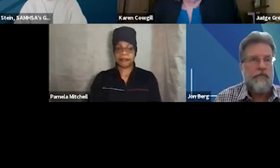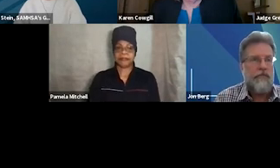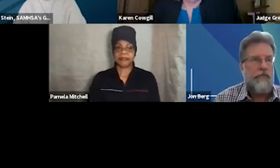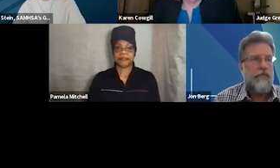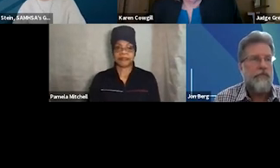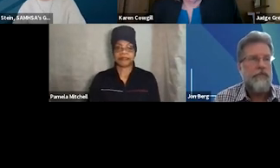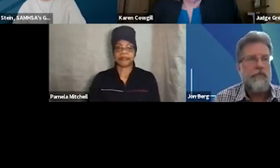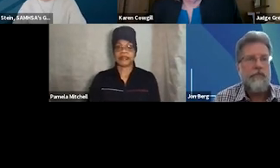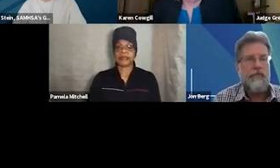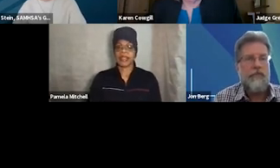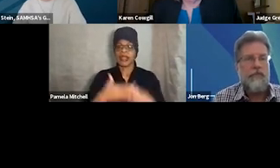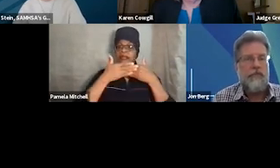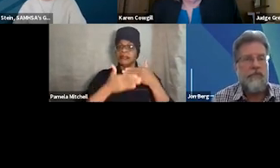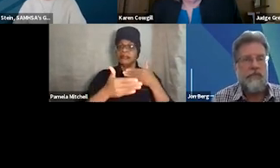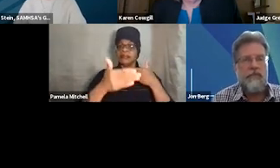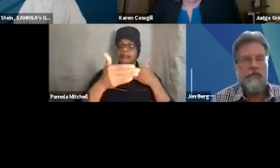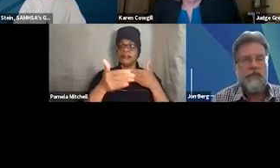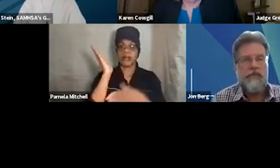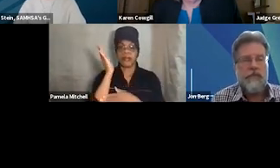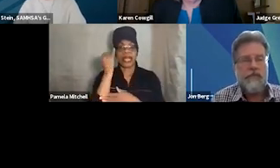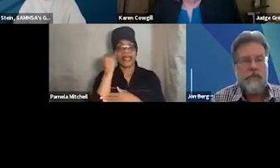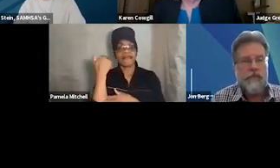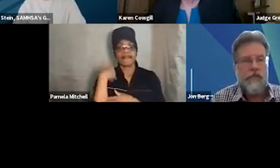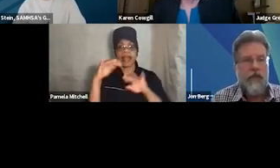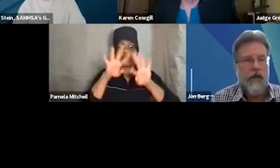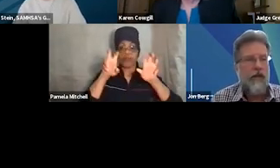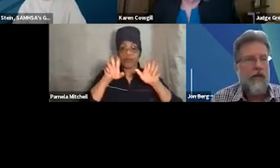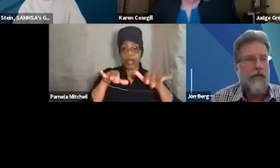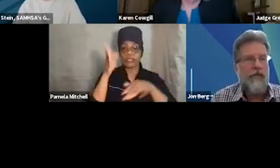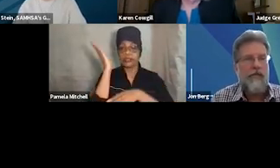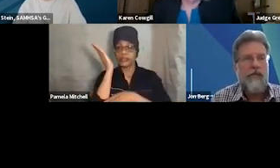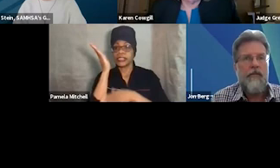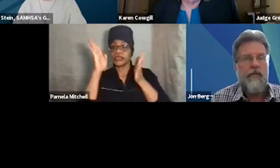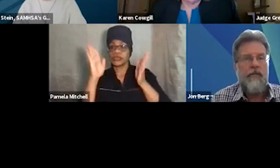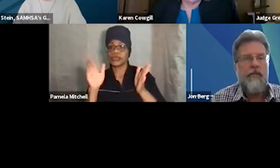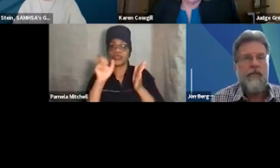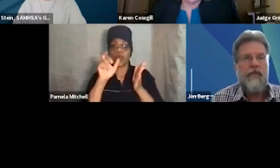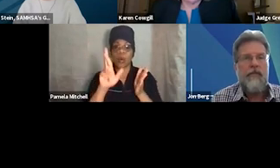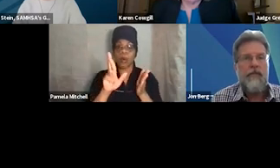Throughout the presentations, if you have questions for the presenters or in regards to the technology,